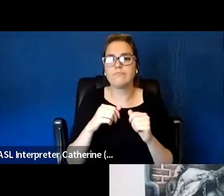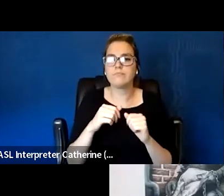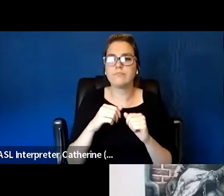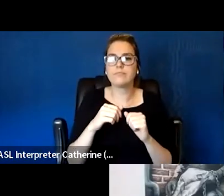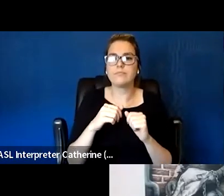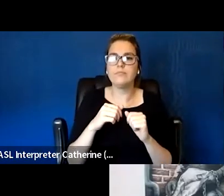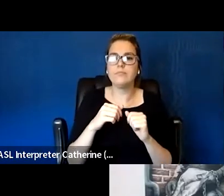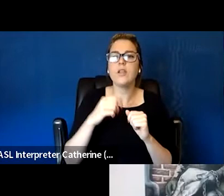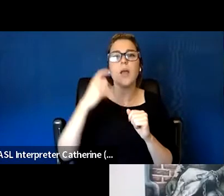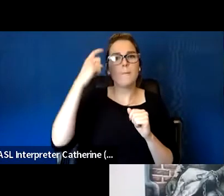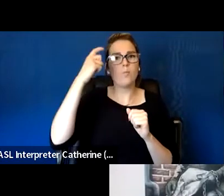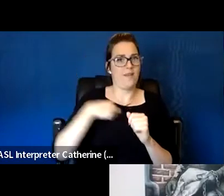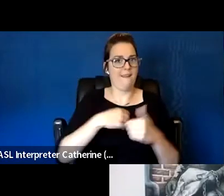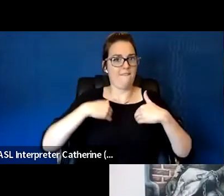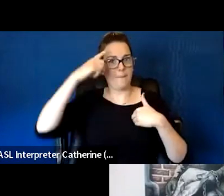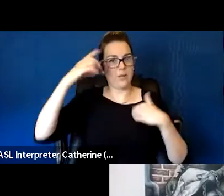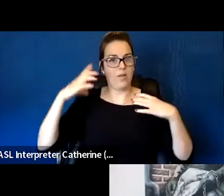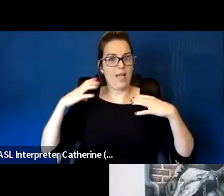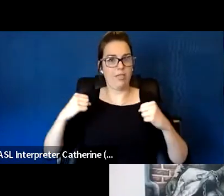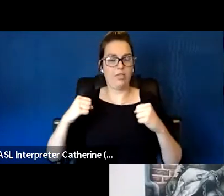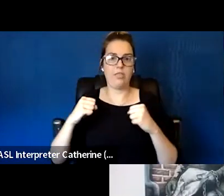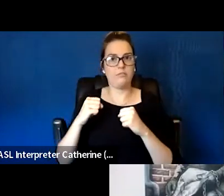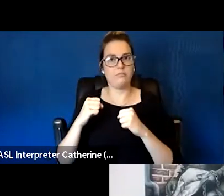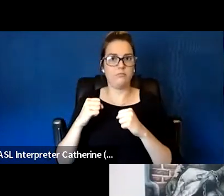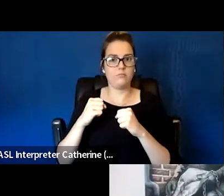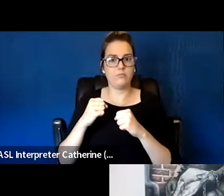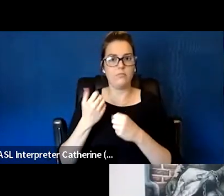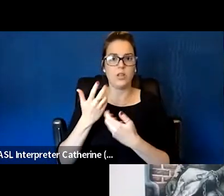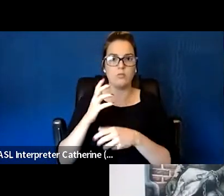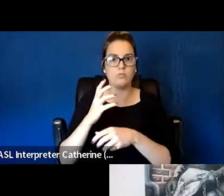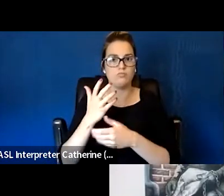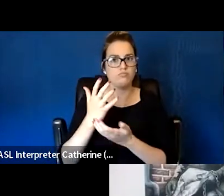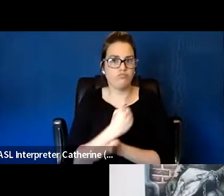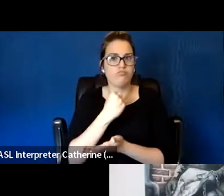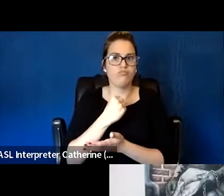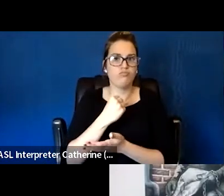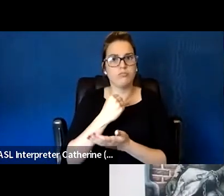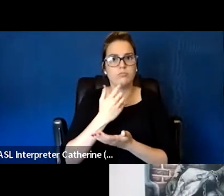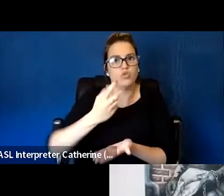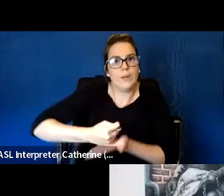and all of us working the field. And also retention in terms of development of training